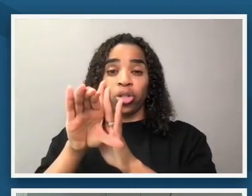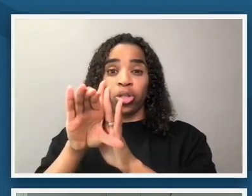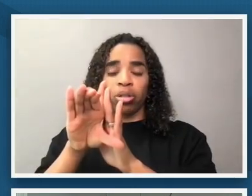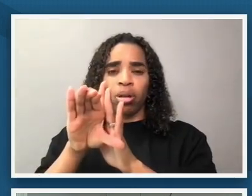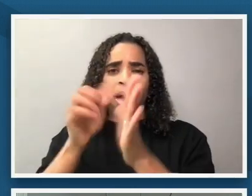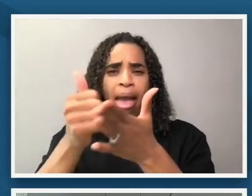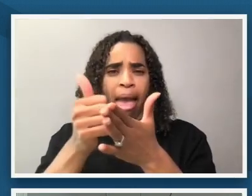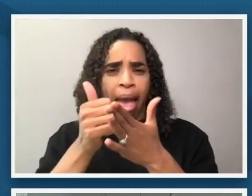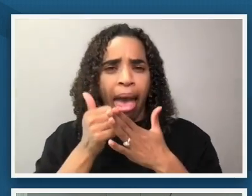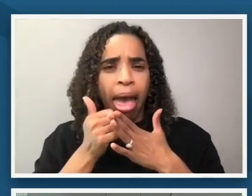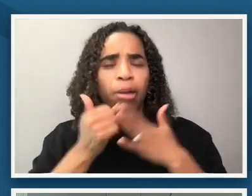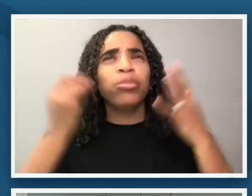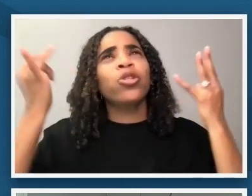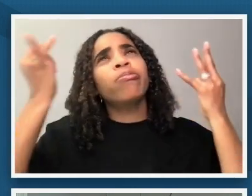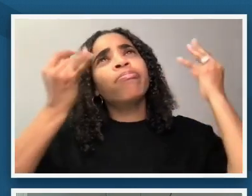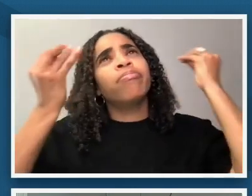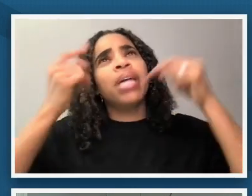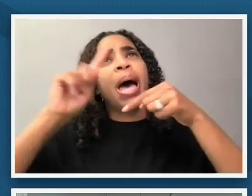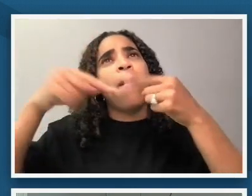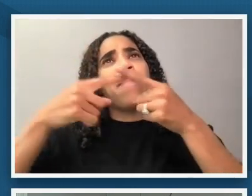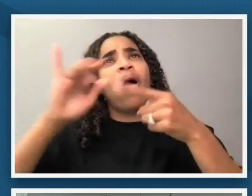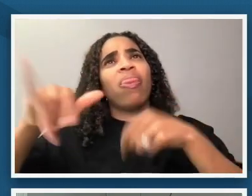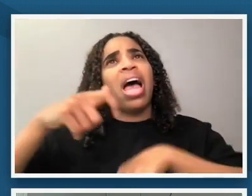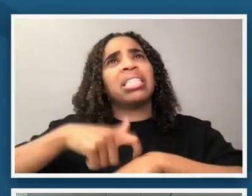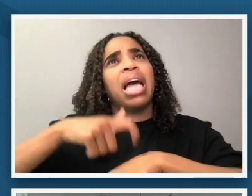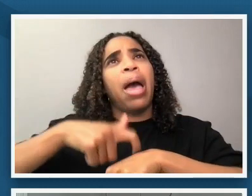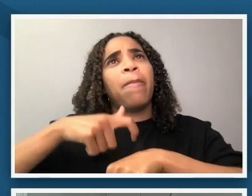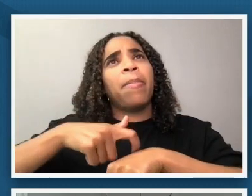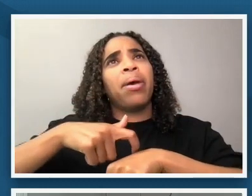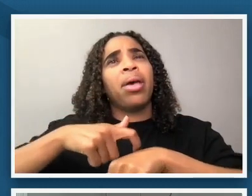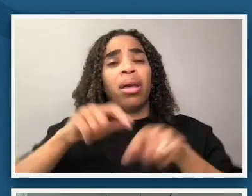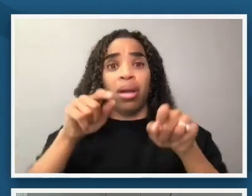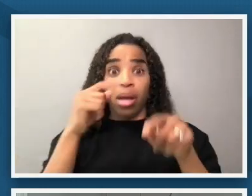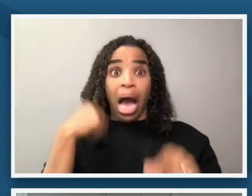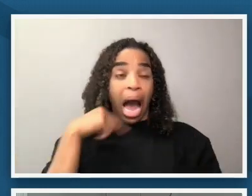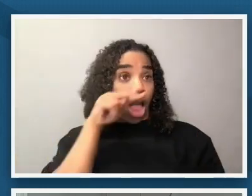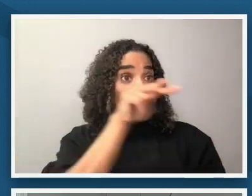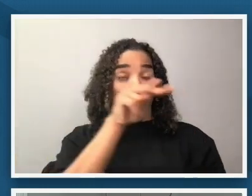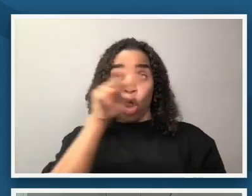about this time period stretch it